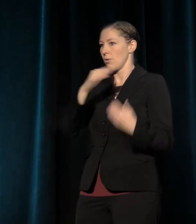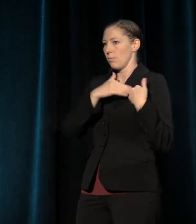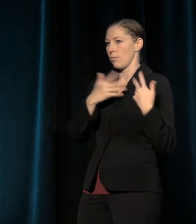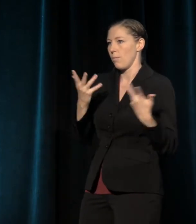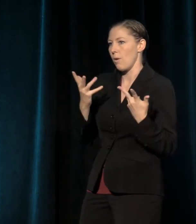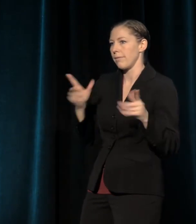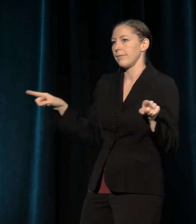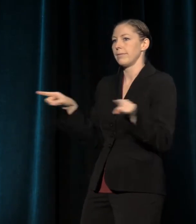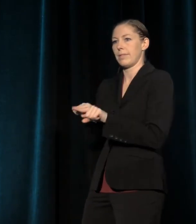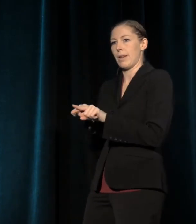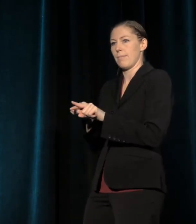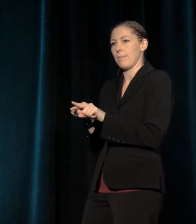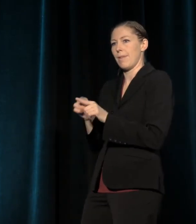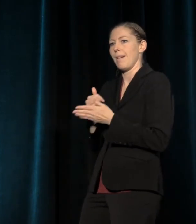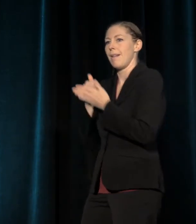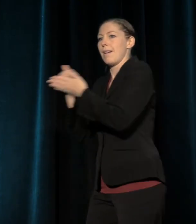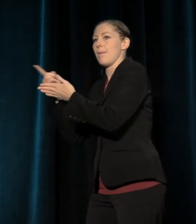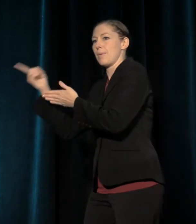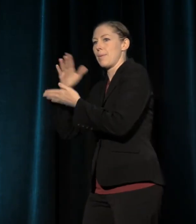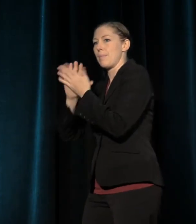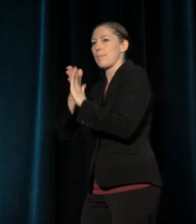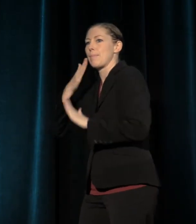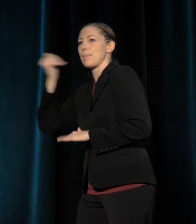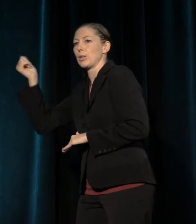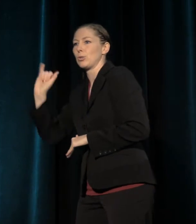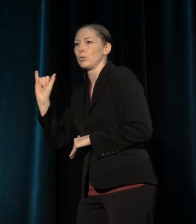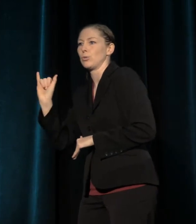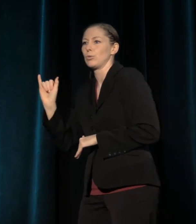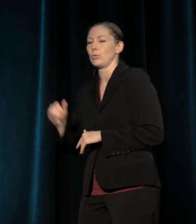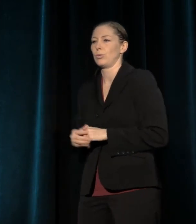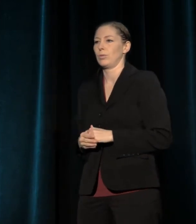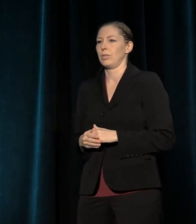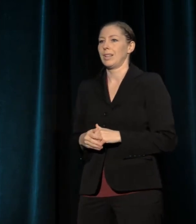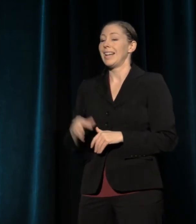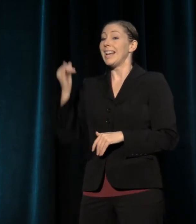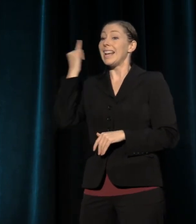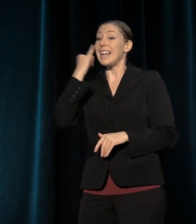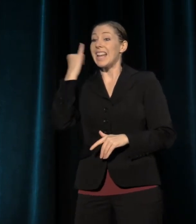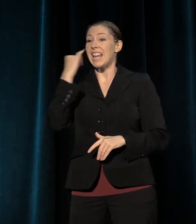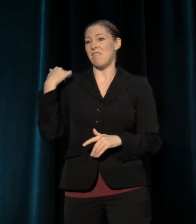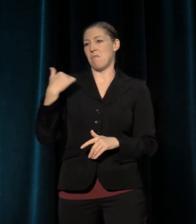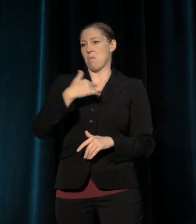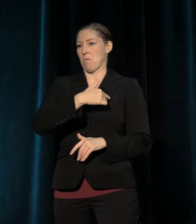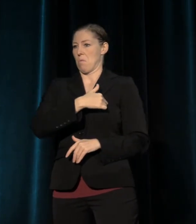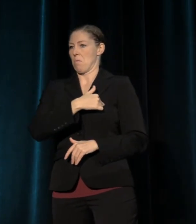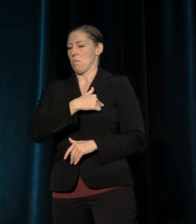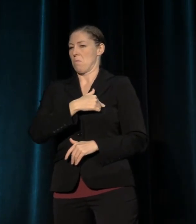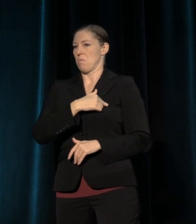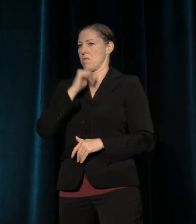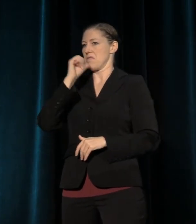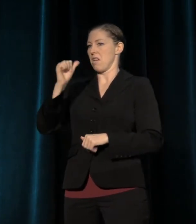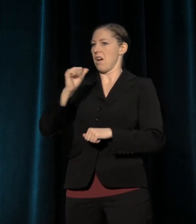We do not reimagine our relationship with our administrator-- If we do not reimagine our relationship with our administrative leaders,